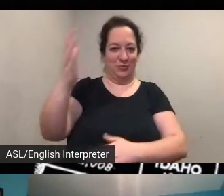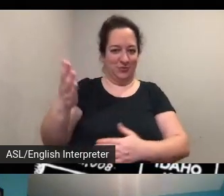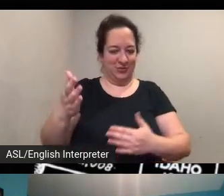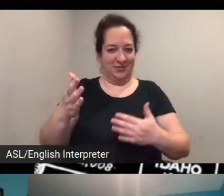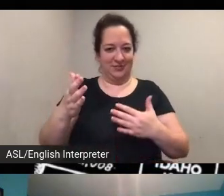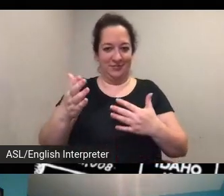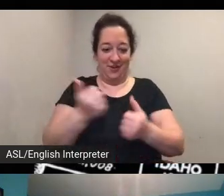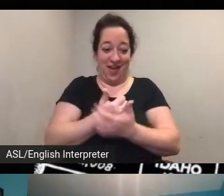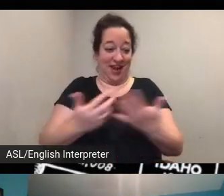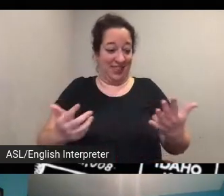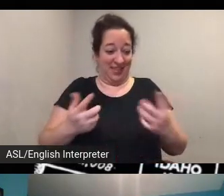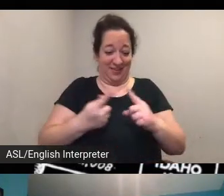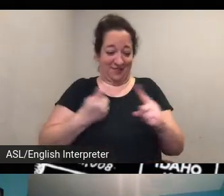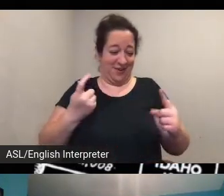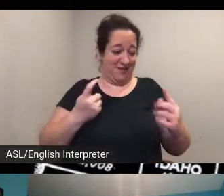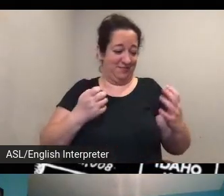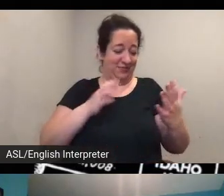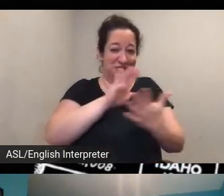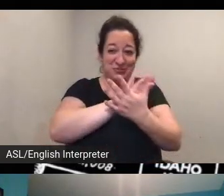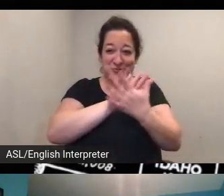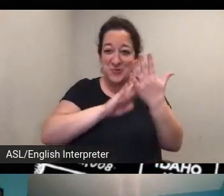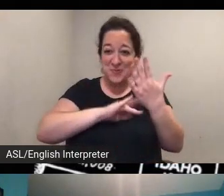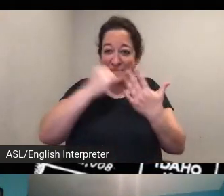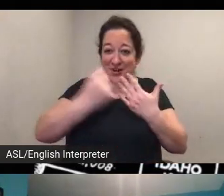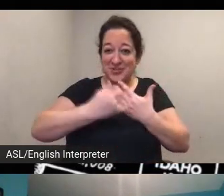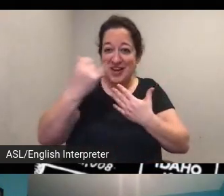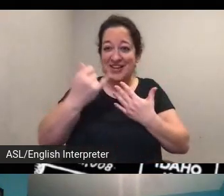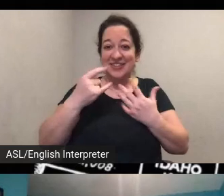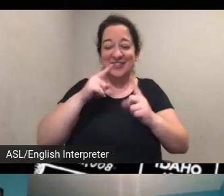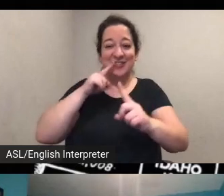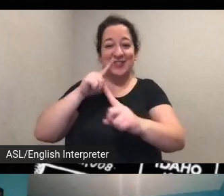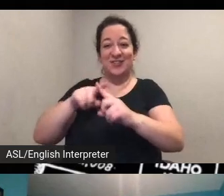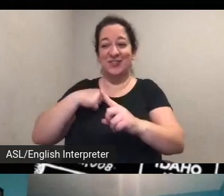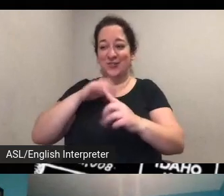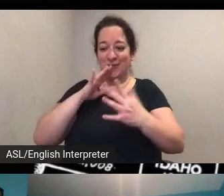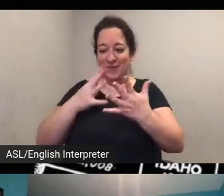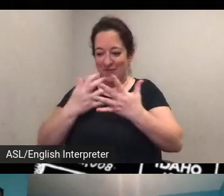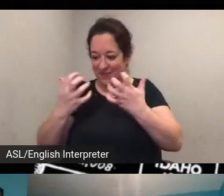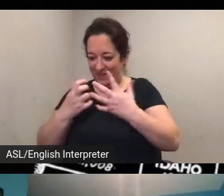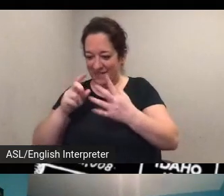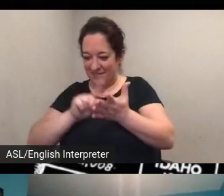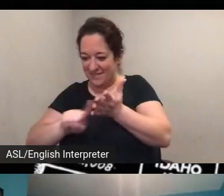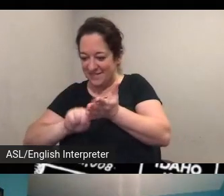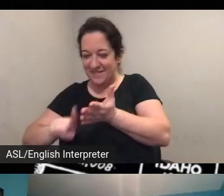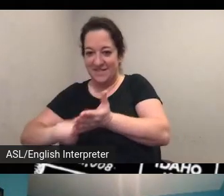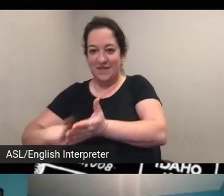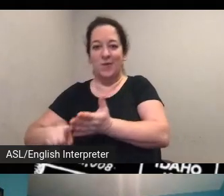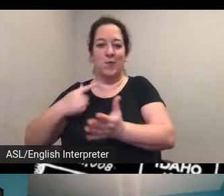for for you know anything from a school project to uncovering something